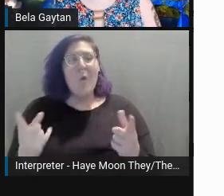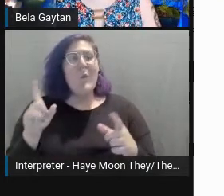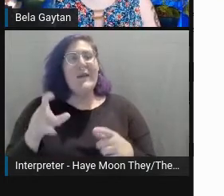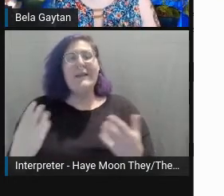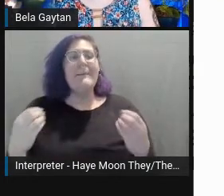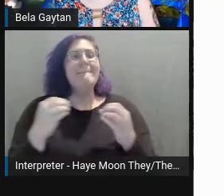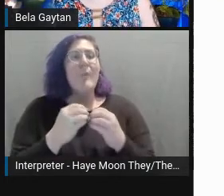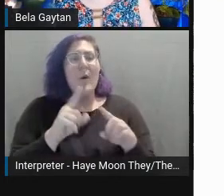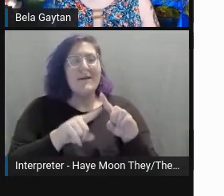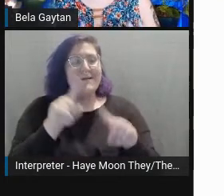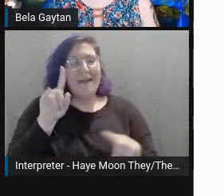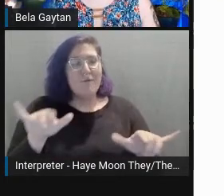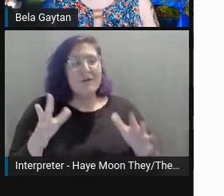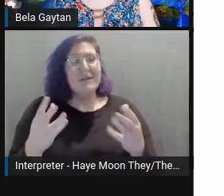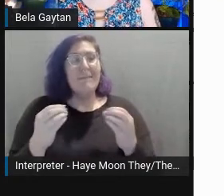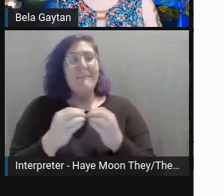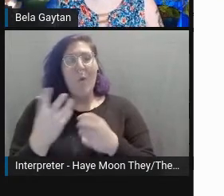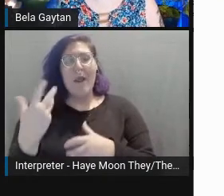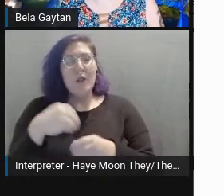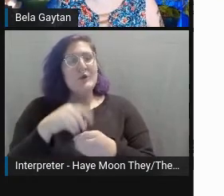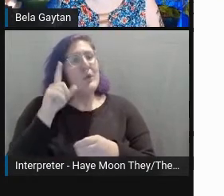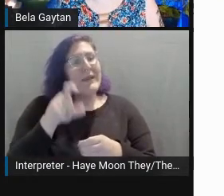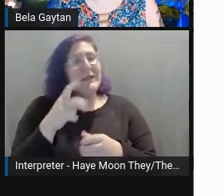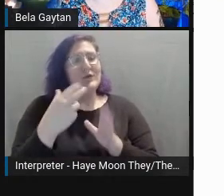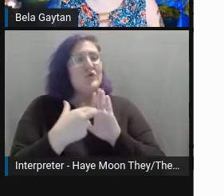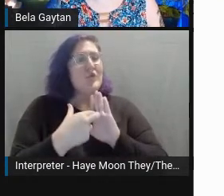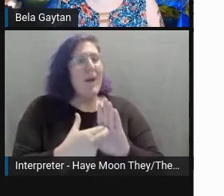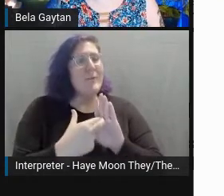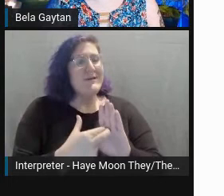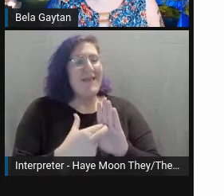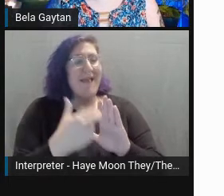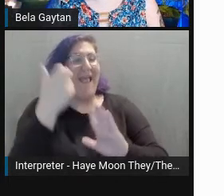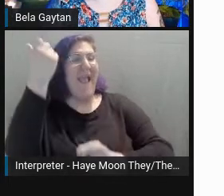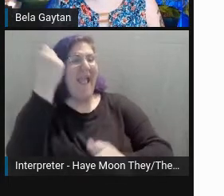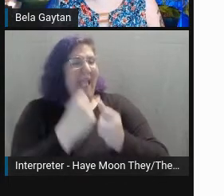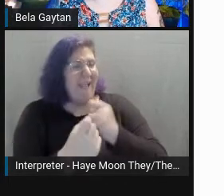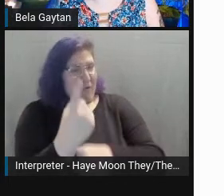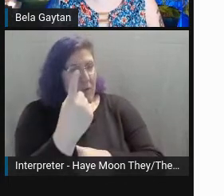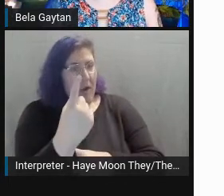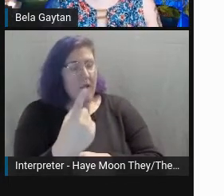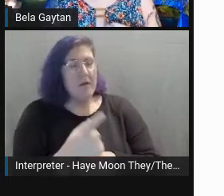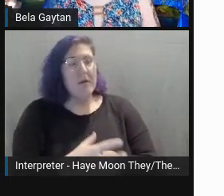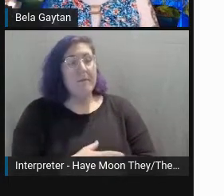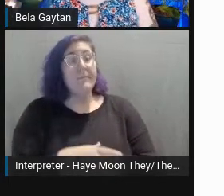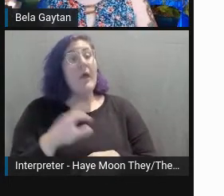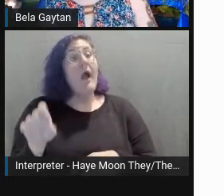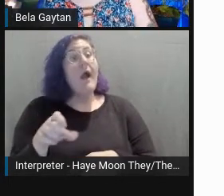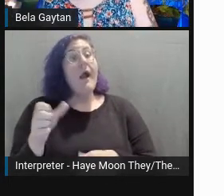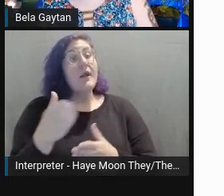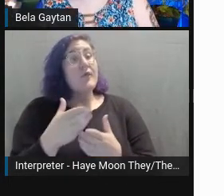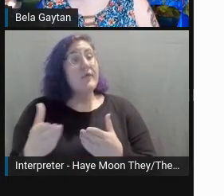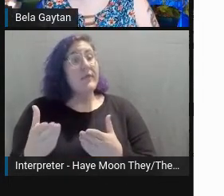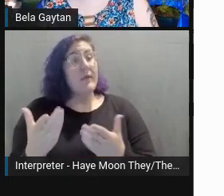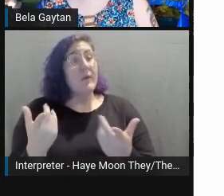Make everyone feel welcome and represented. Another thing is to avoid using triggering language.